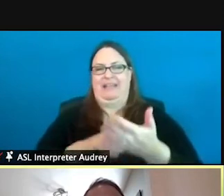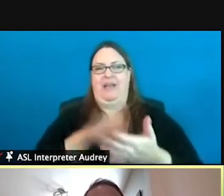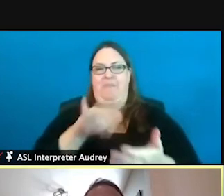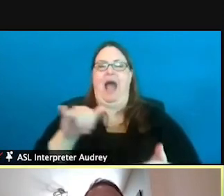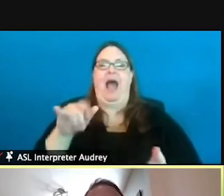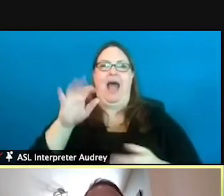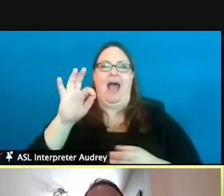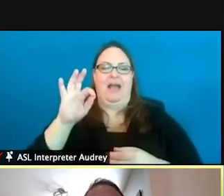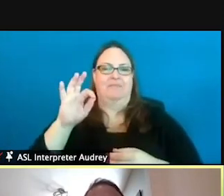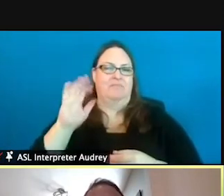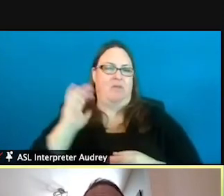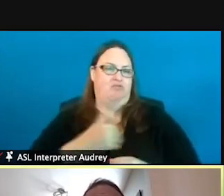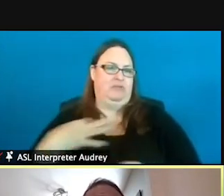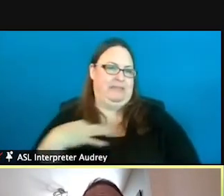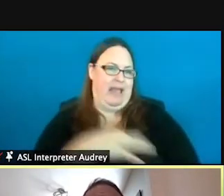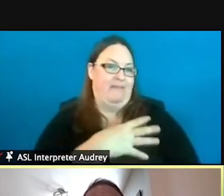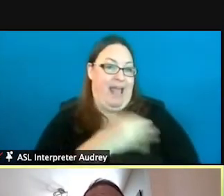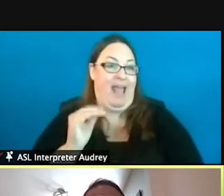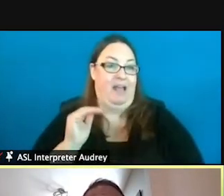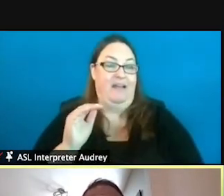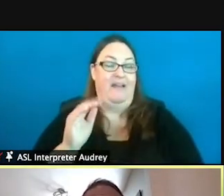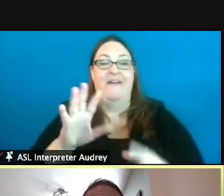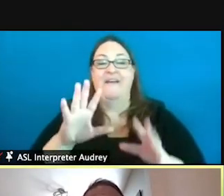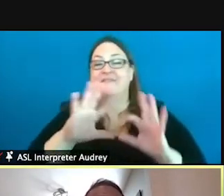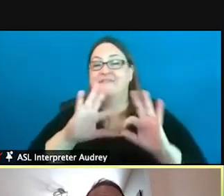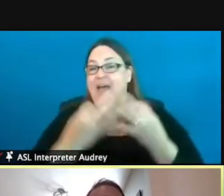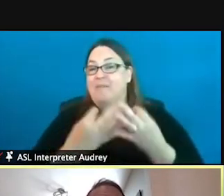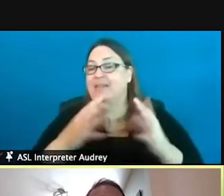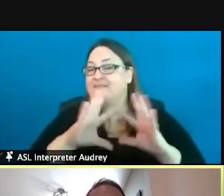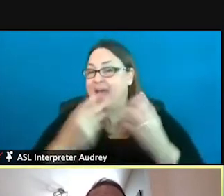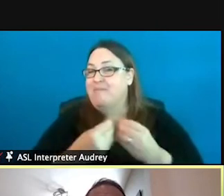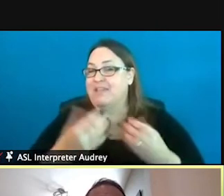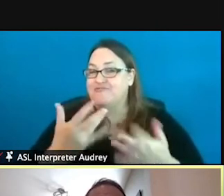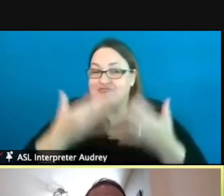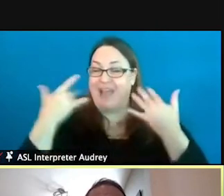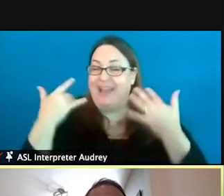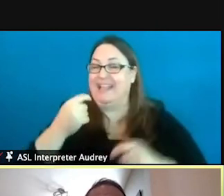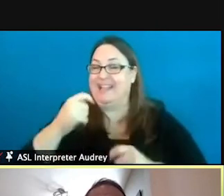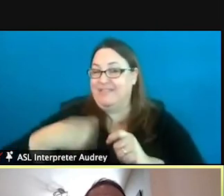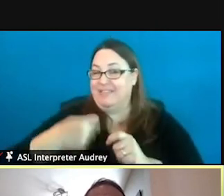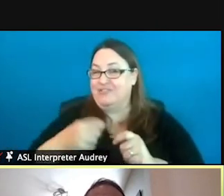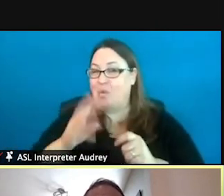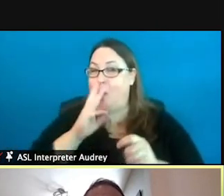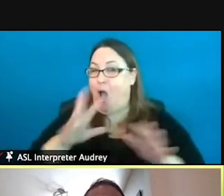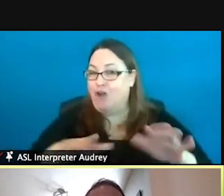There's also things like the Family-Friendly Fishing Waters and that, that is information